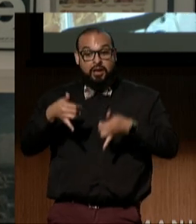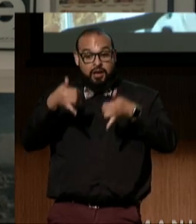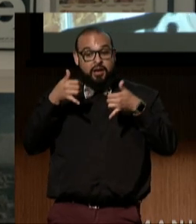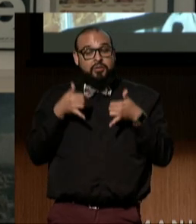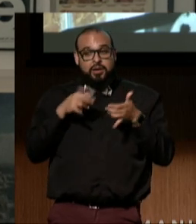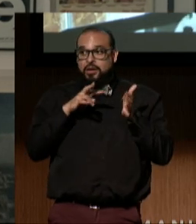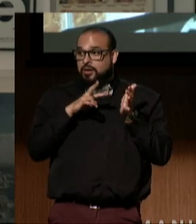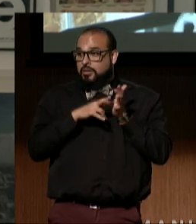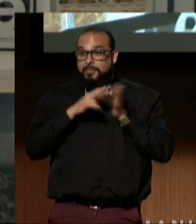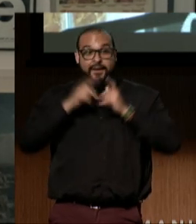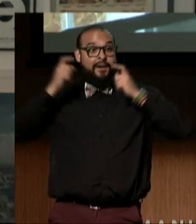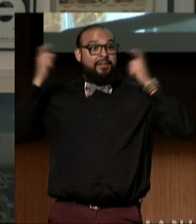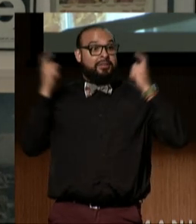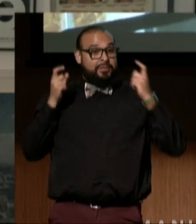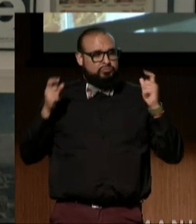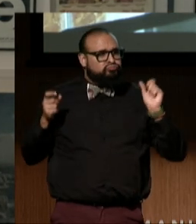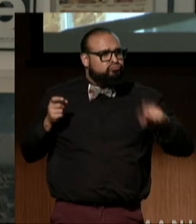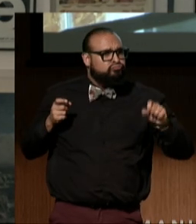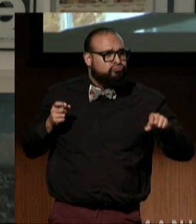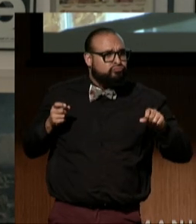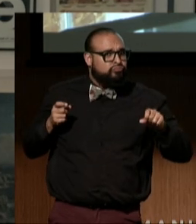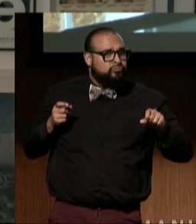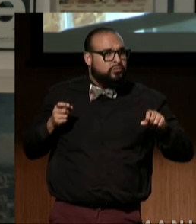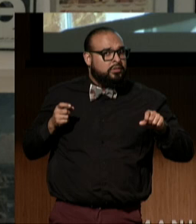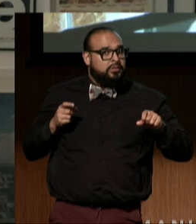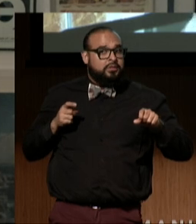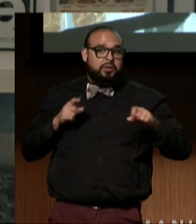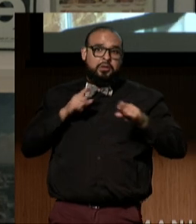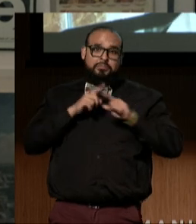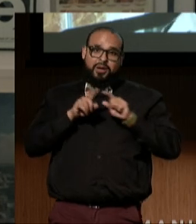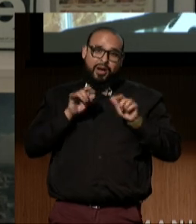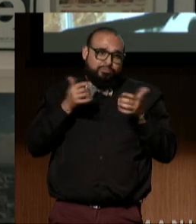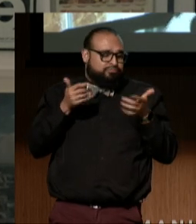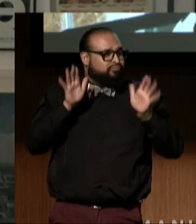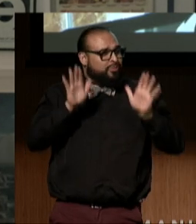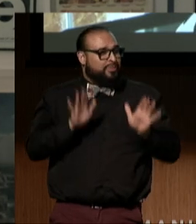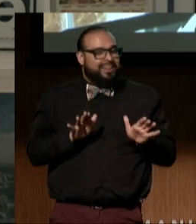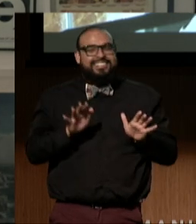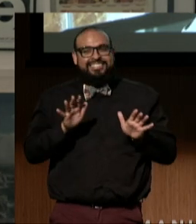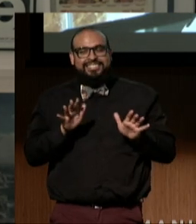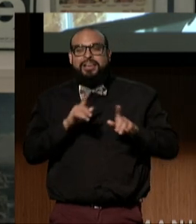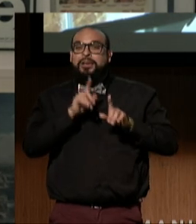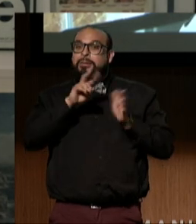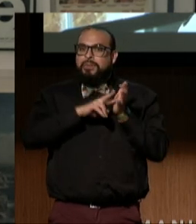of celebration for us, and believe me, we will celebrate, it is a call to continue the work.